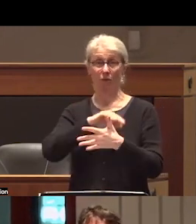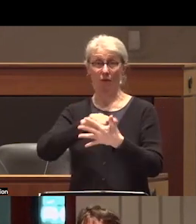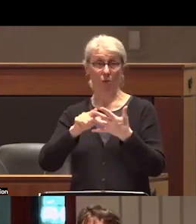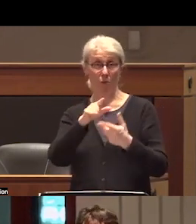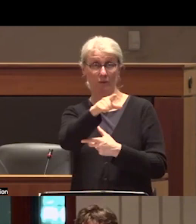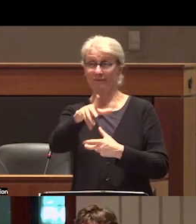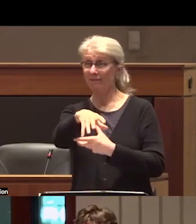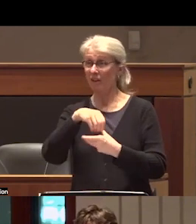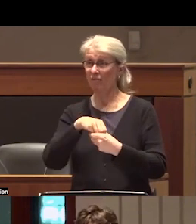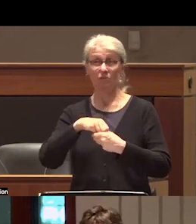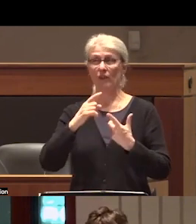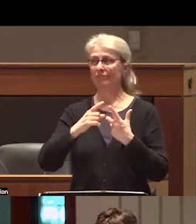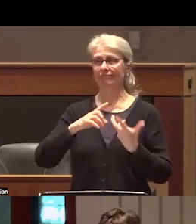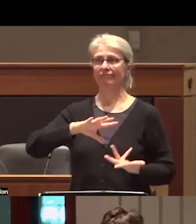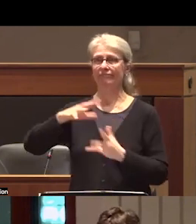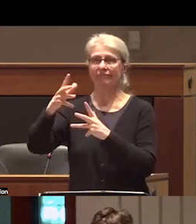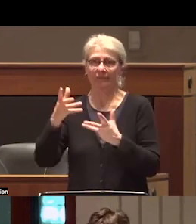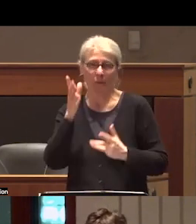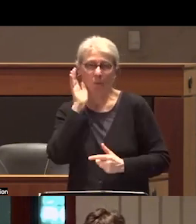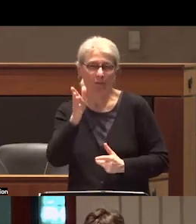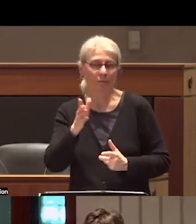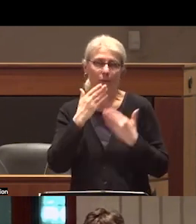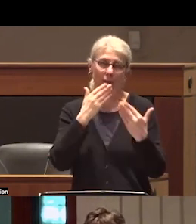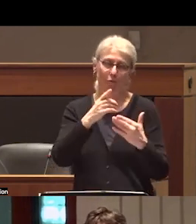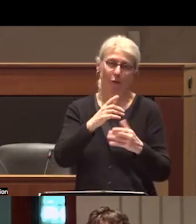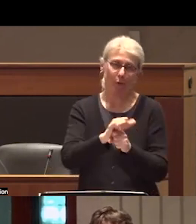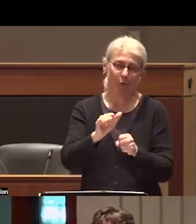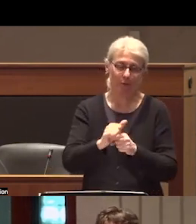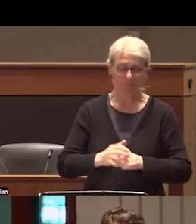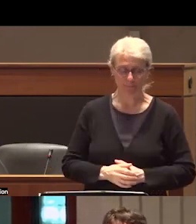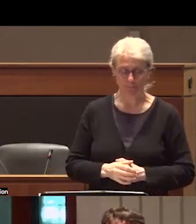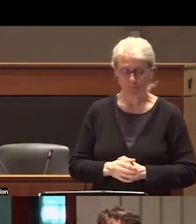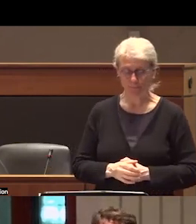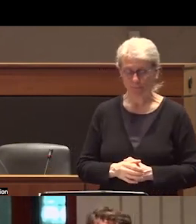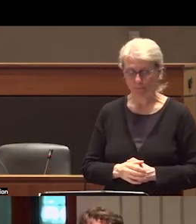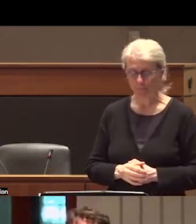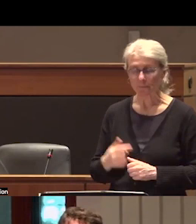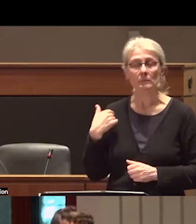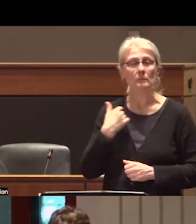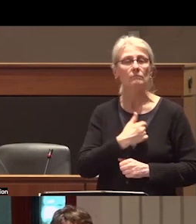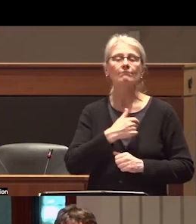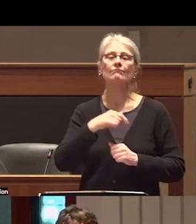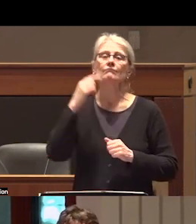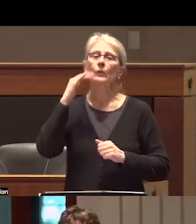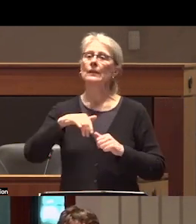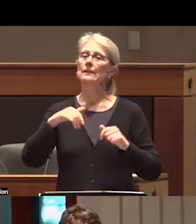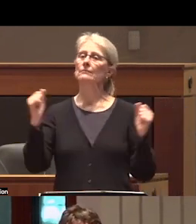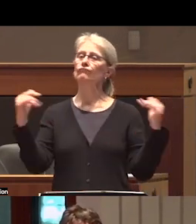hard work and dedication this ceremony highlights one of the core missions of the University we